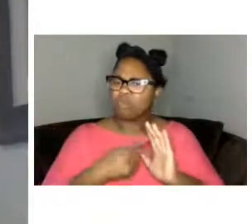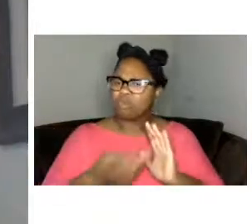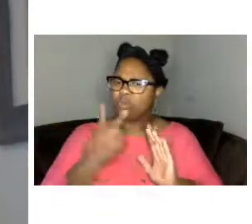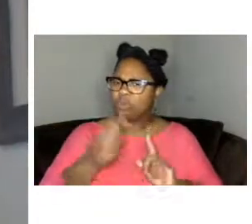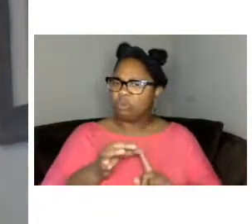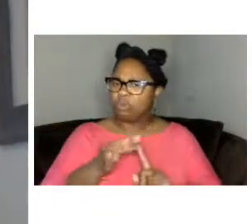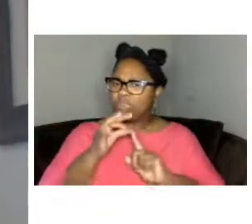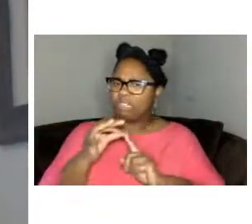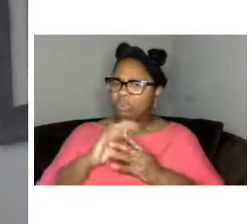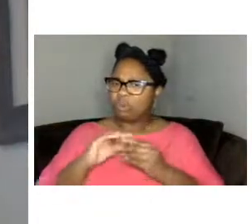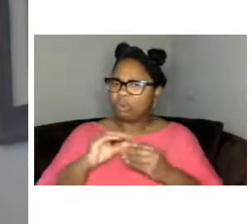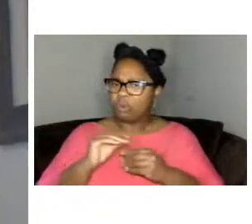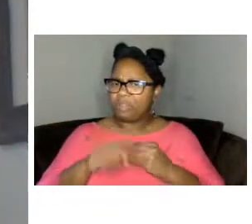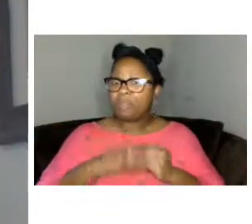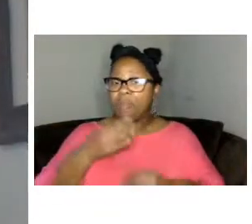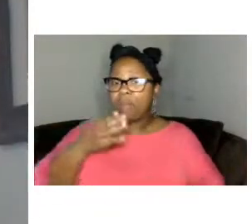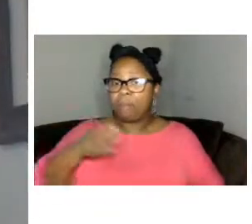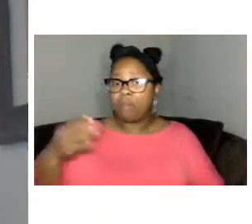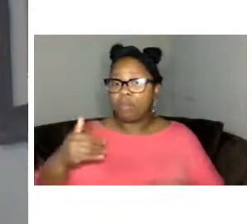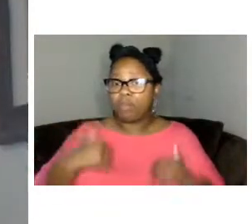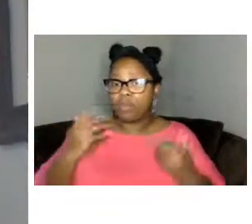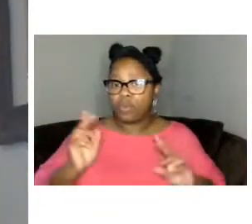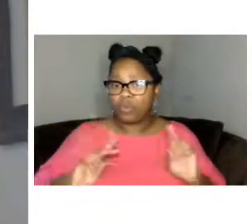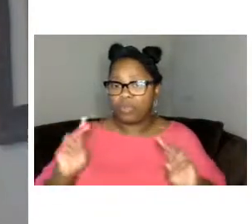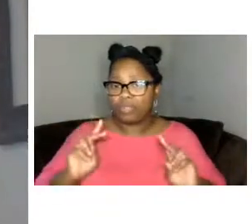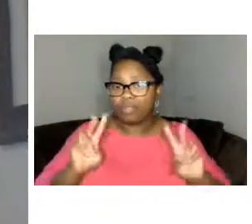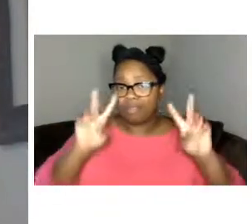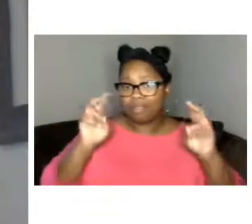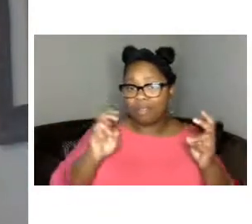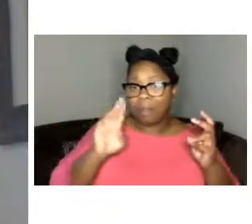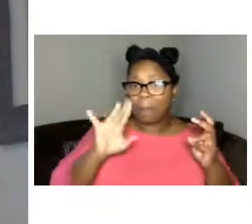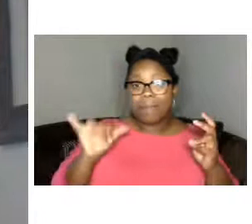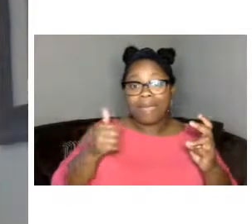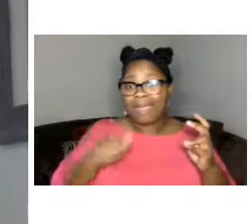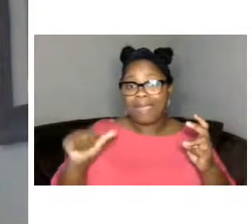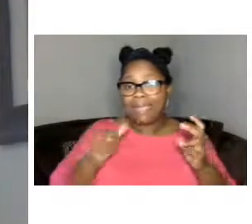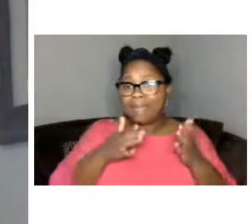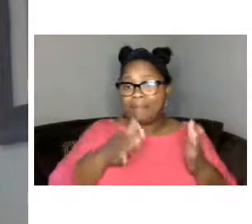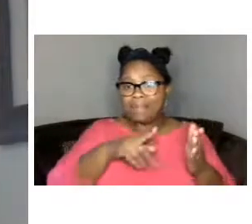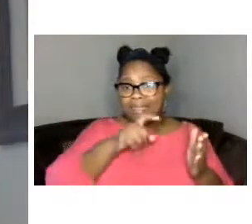youth by any means necessary stories of survival which was produced